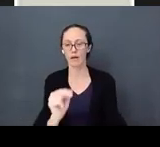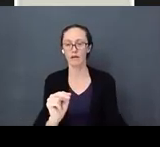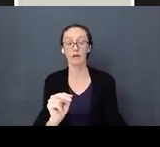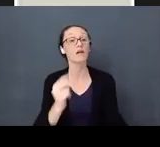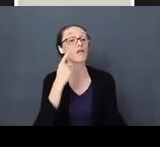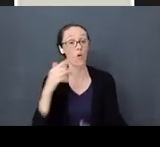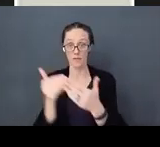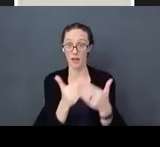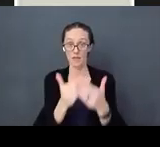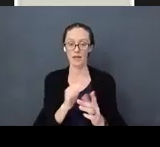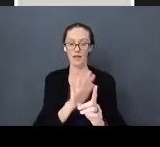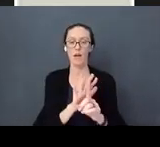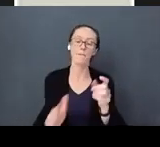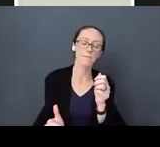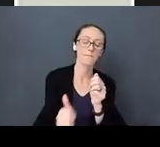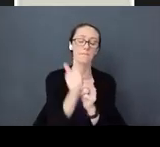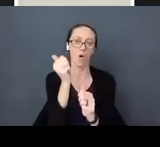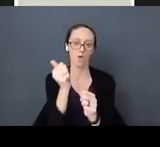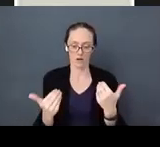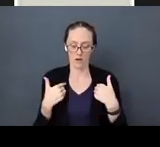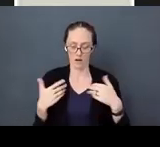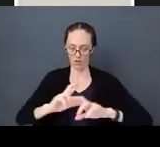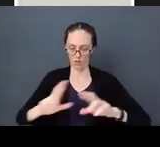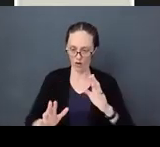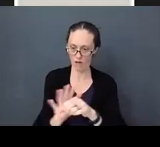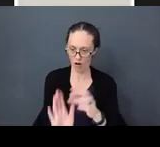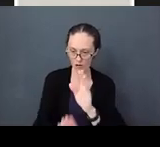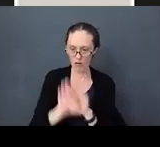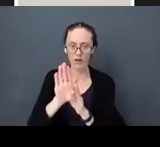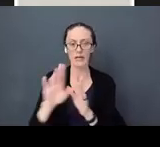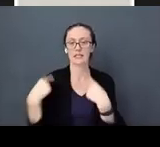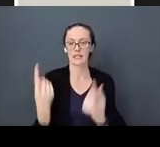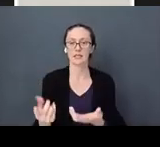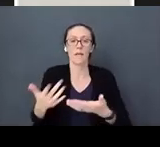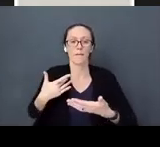there most intact sense at birth. Babies sense everything early on through touch.